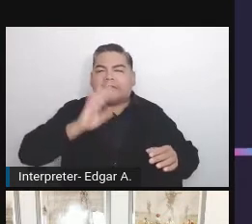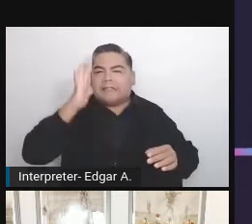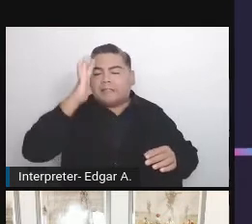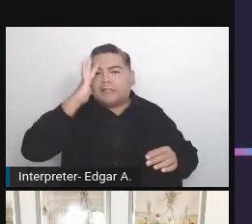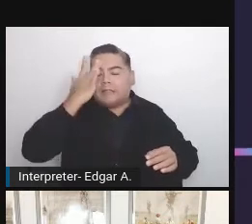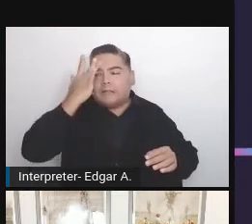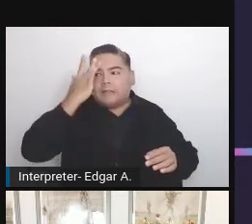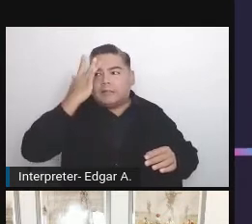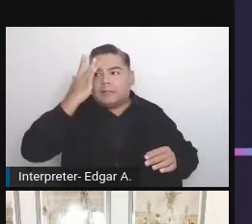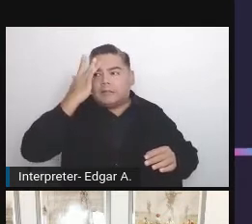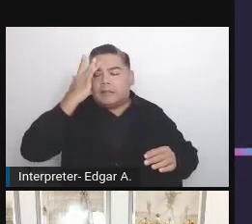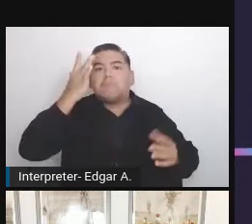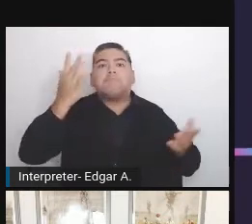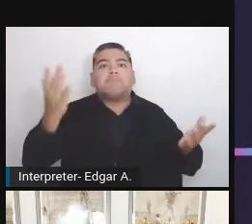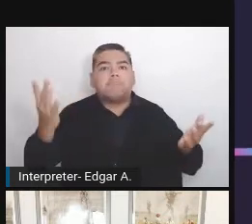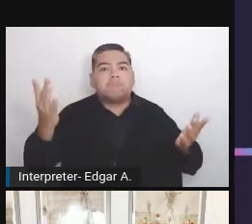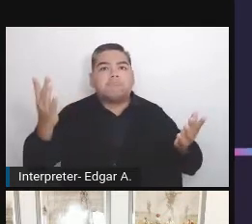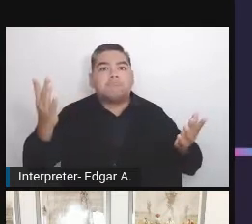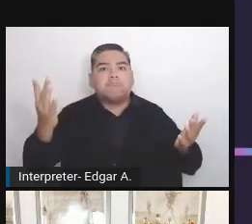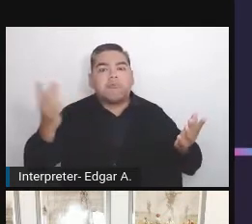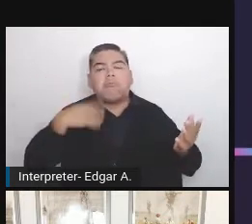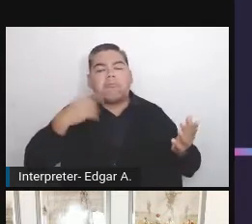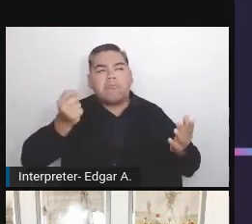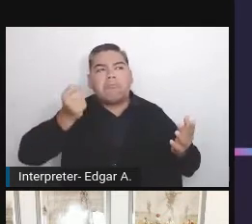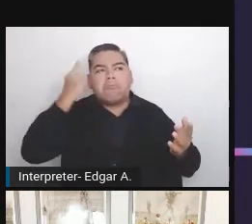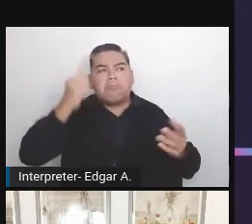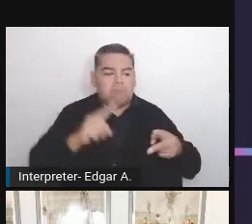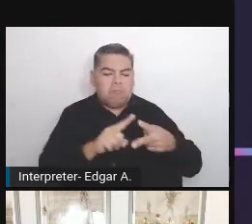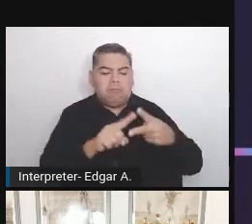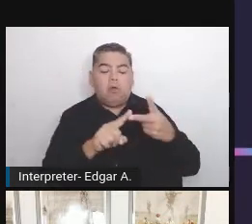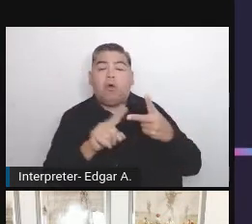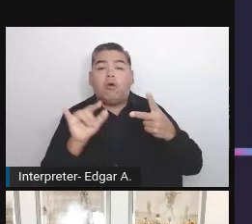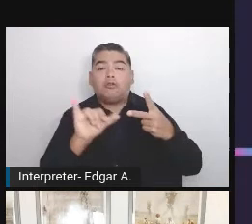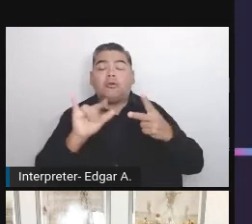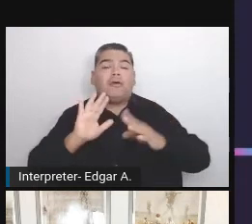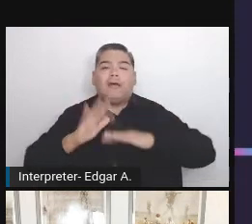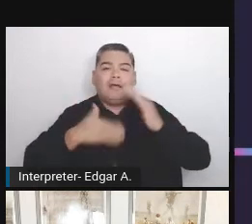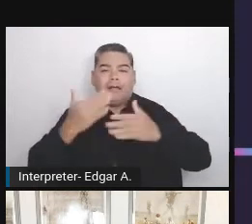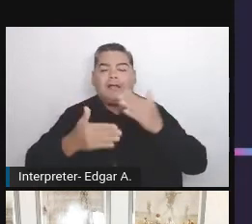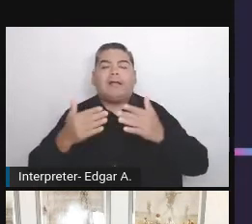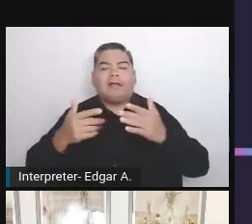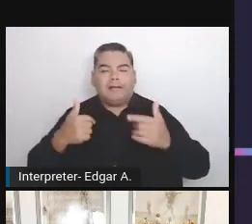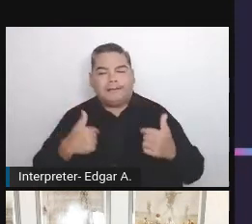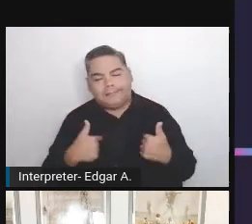Again together with my wife, we don't have a car. We mostly use either public transportation